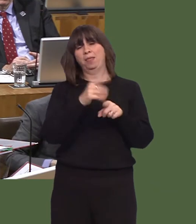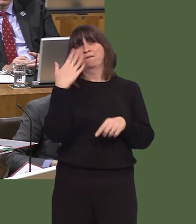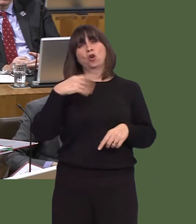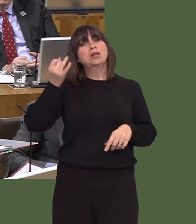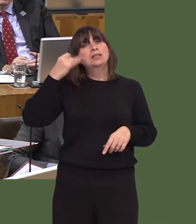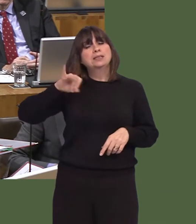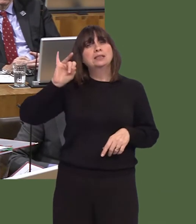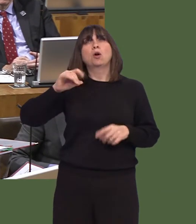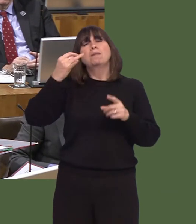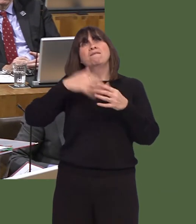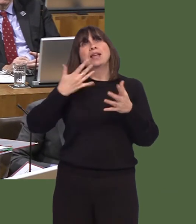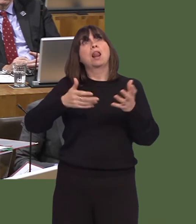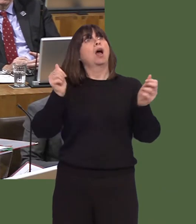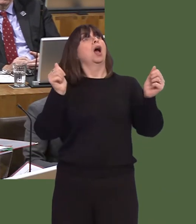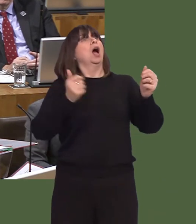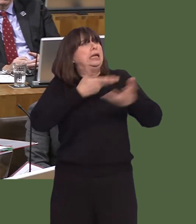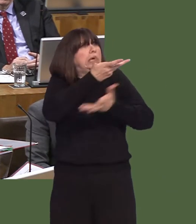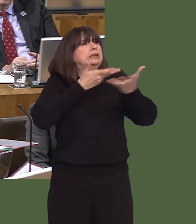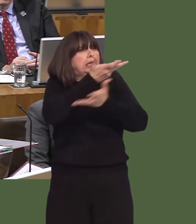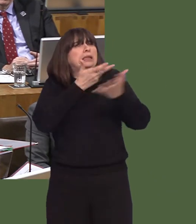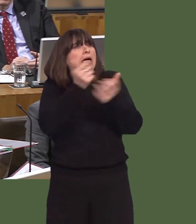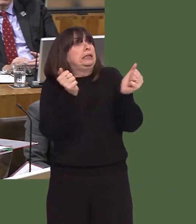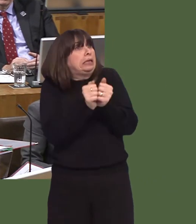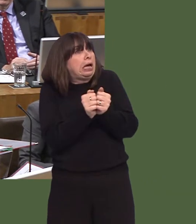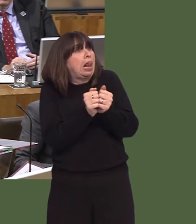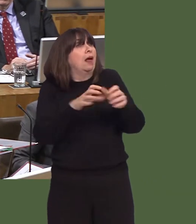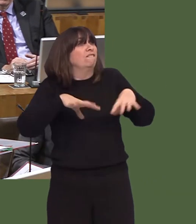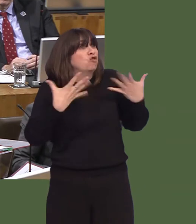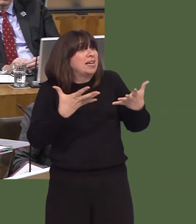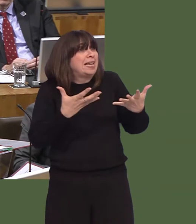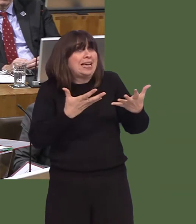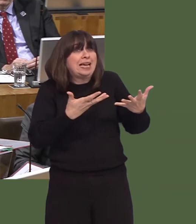Six or seven years is the average timescale for agreeing a free-trade agreement.